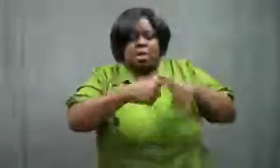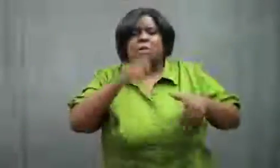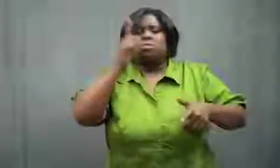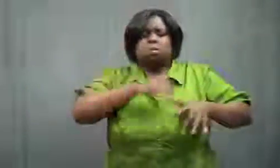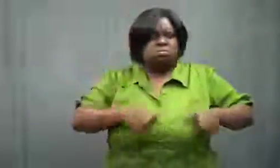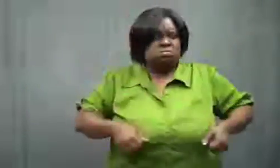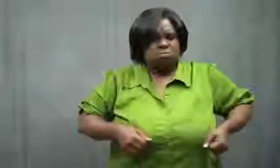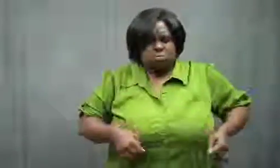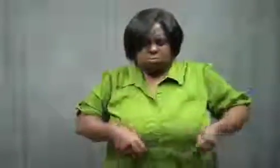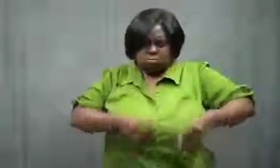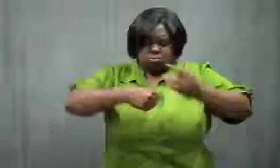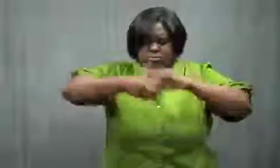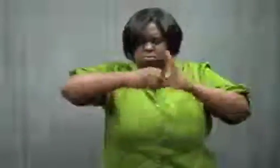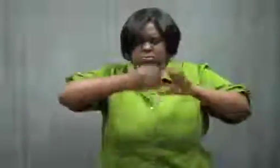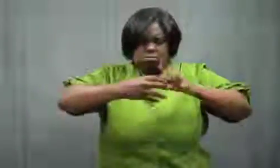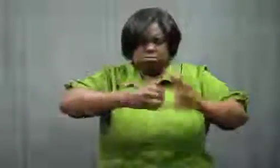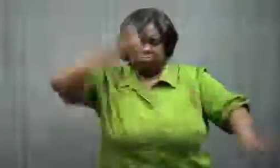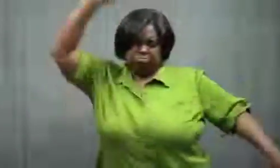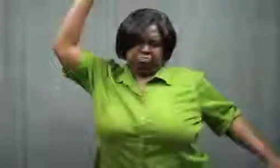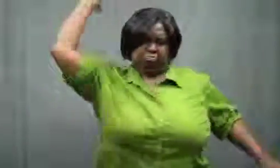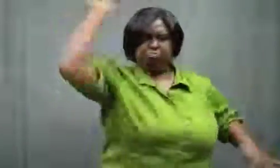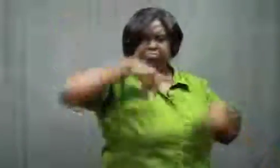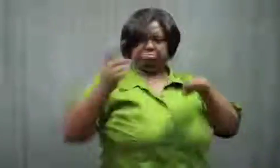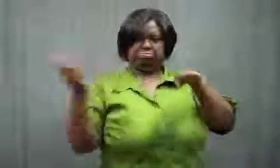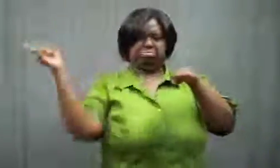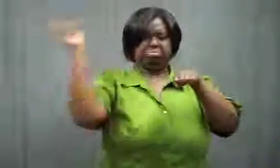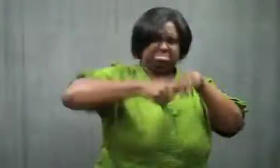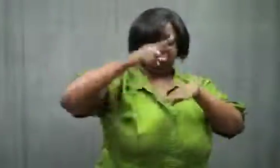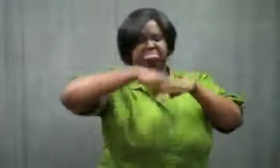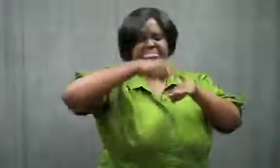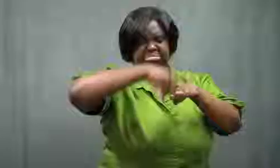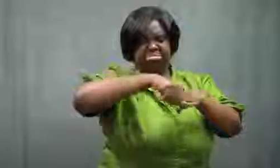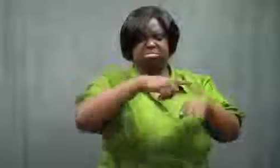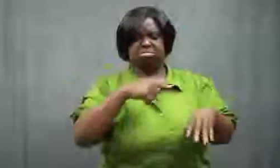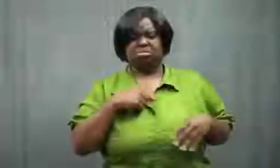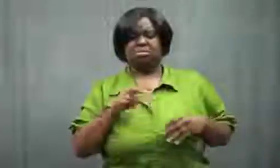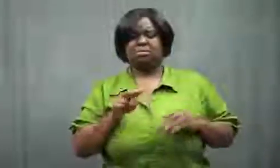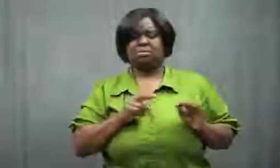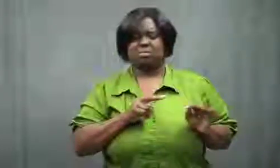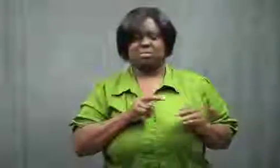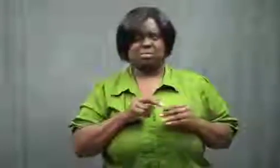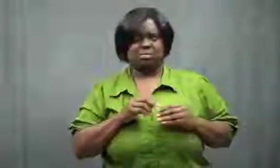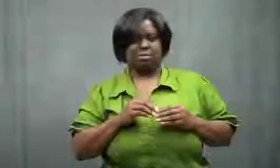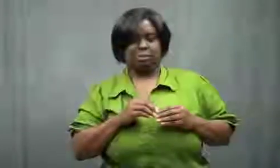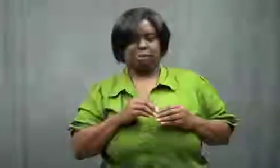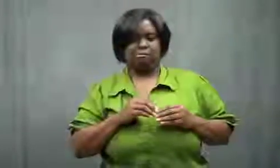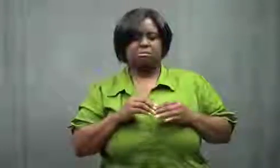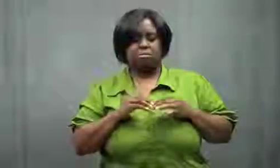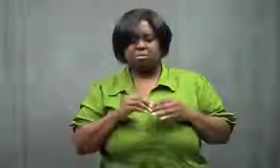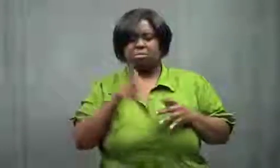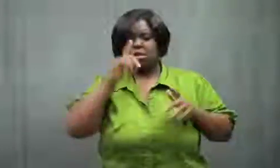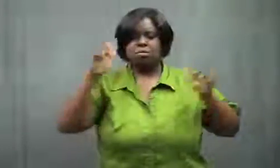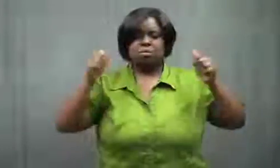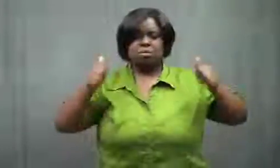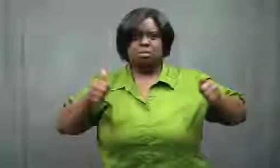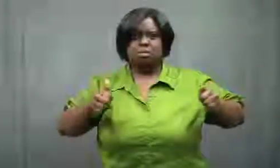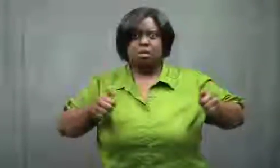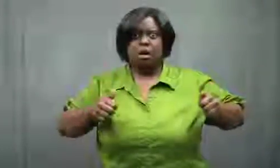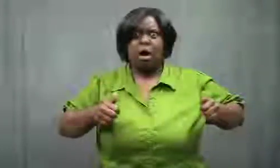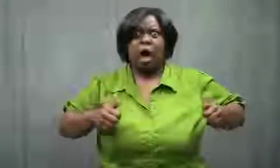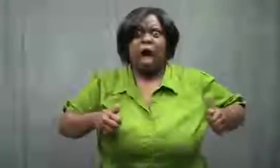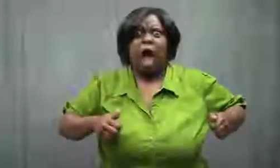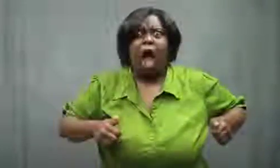She balled up the pants and threw them. I felt kind of guilty.